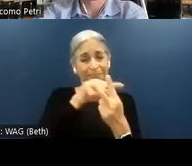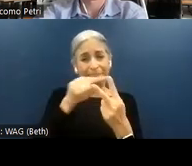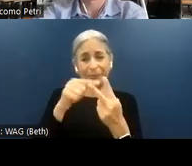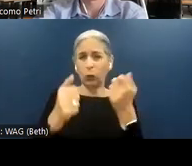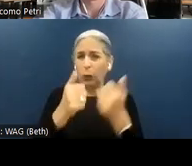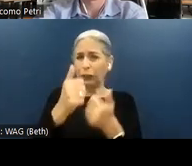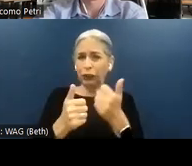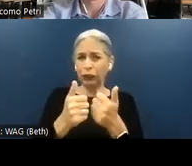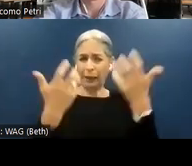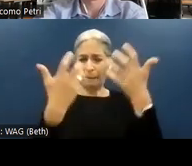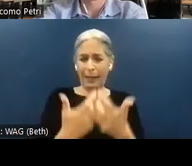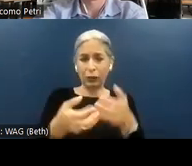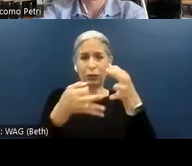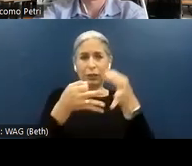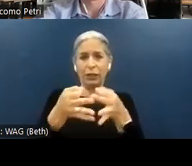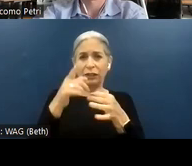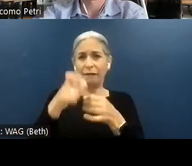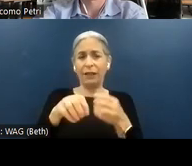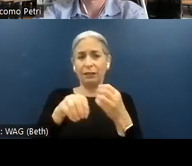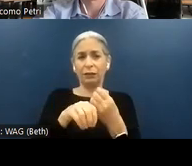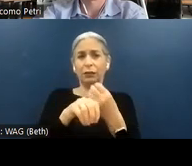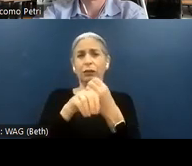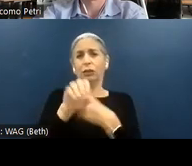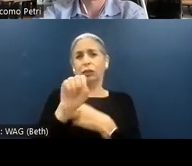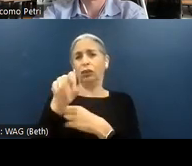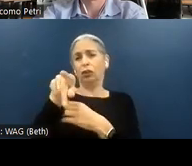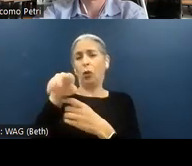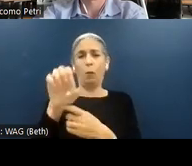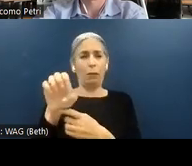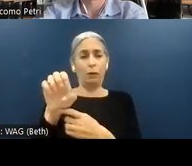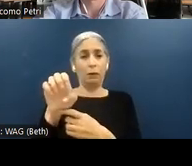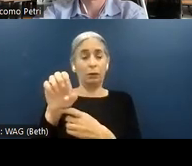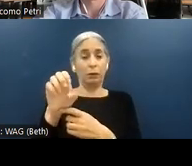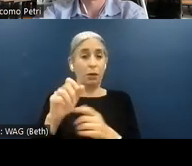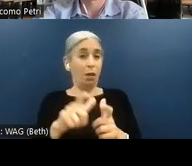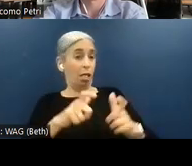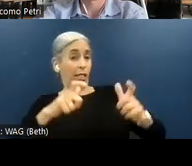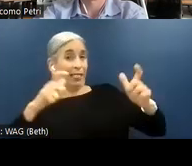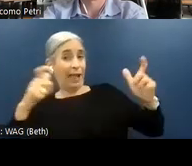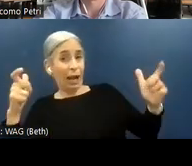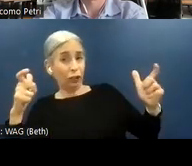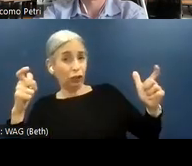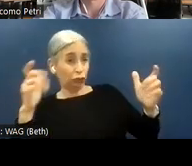the definition of this call? Do I need a large scope to be audited, or do I need a representative